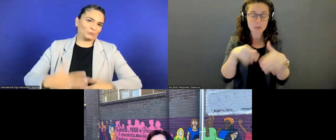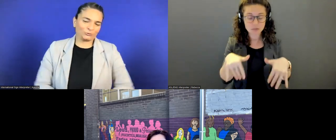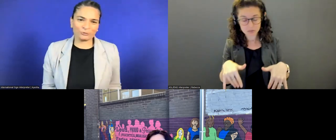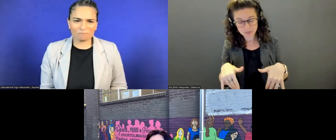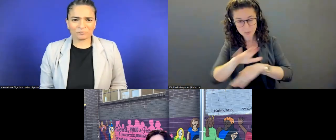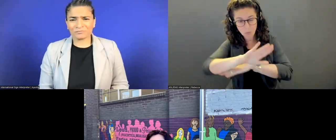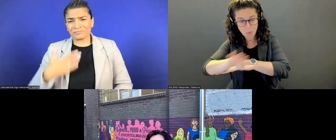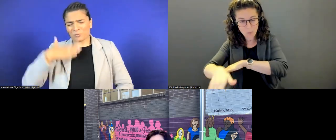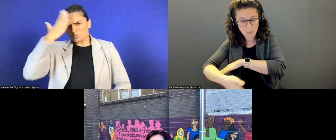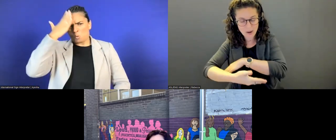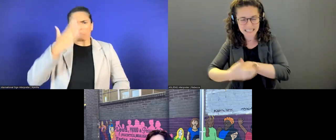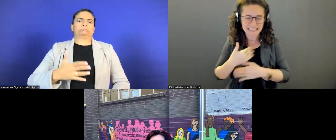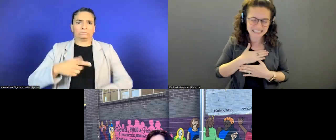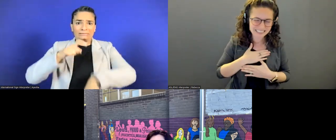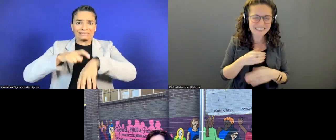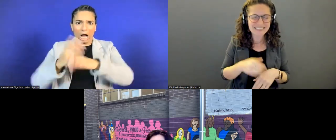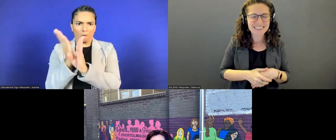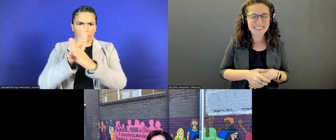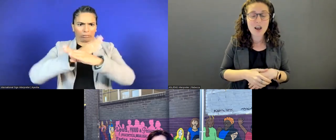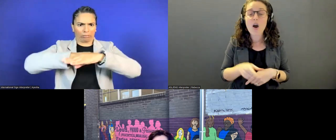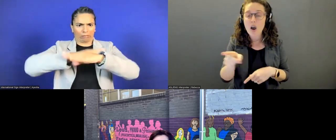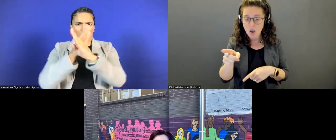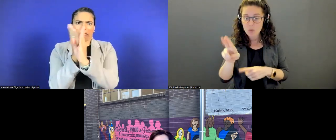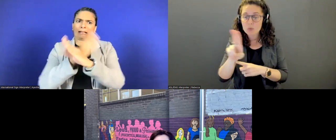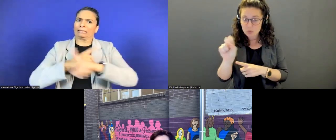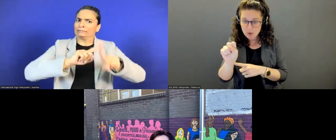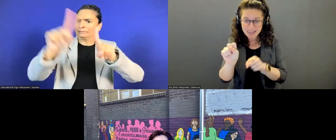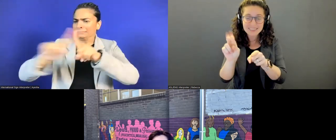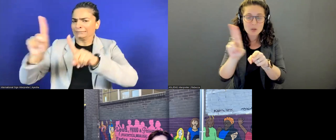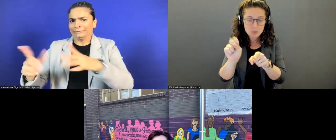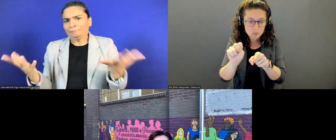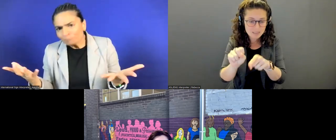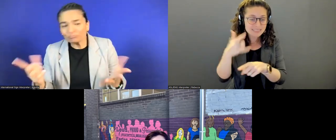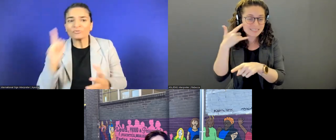I'm also seeing some folks in the U.S. in California and Connecticut.